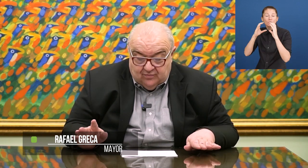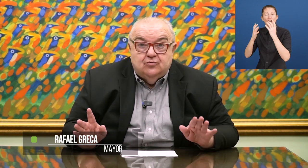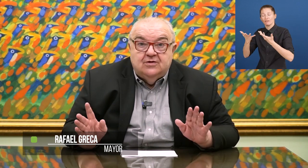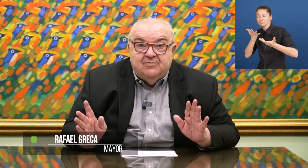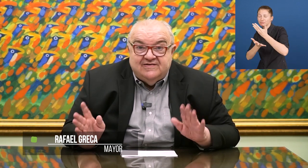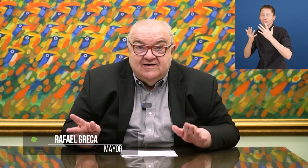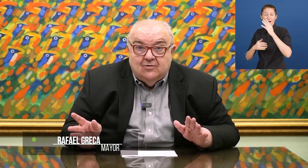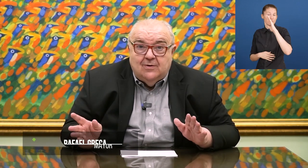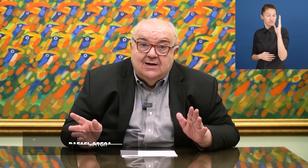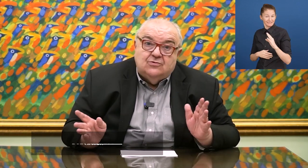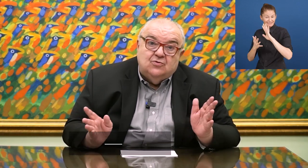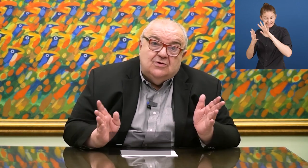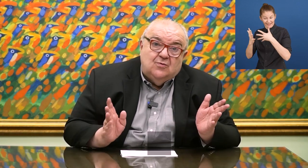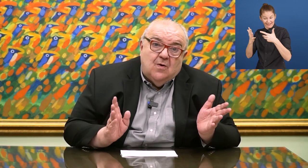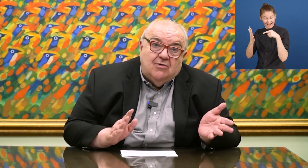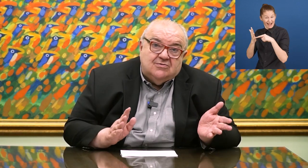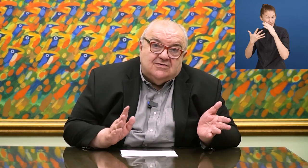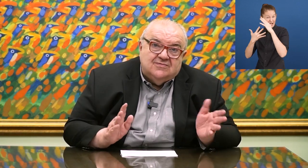to the Brazilian and the world."